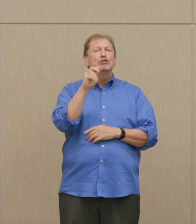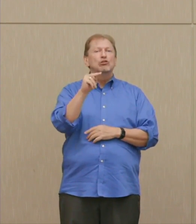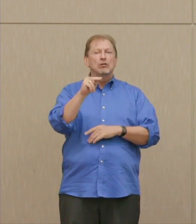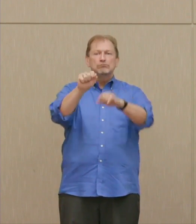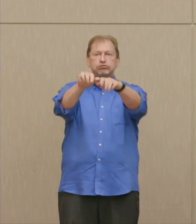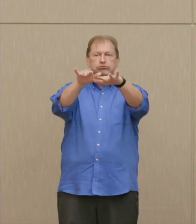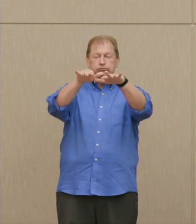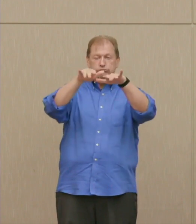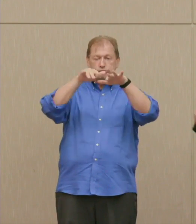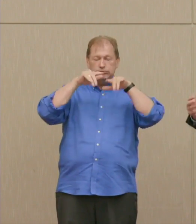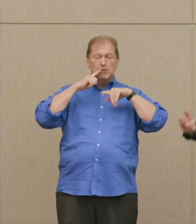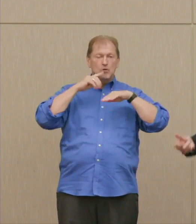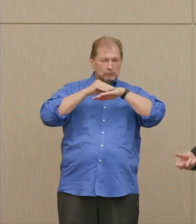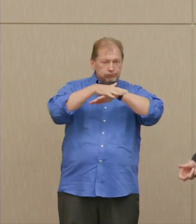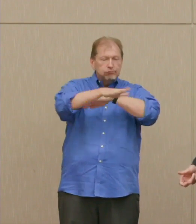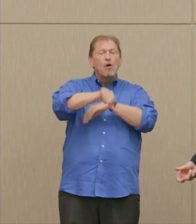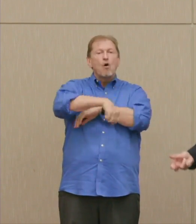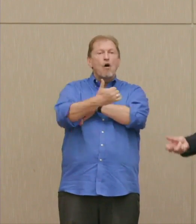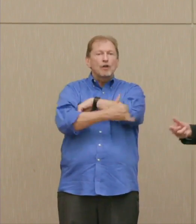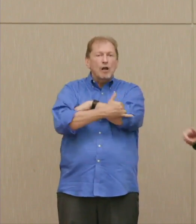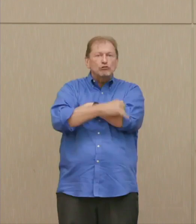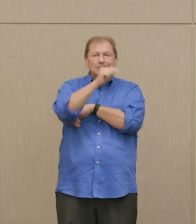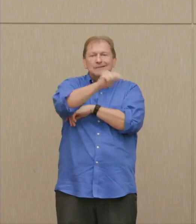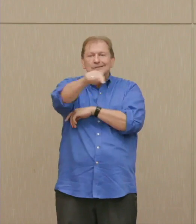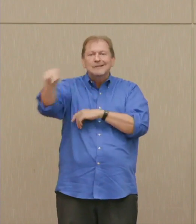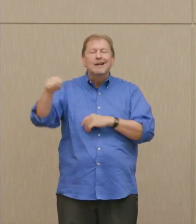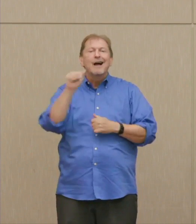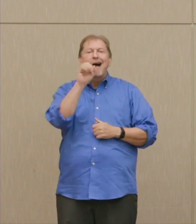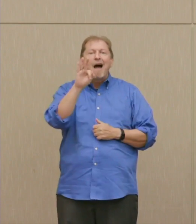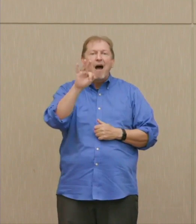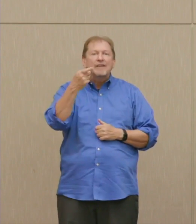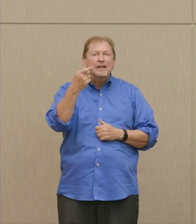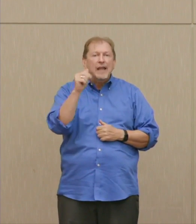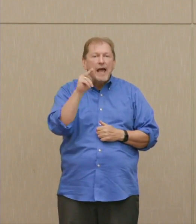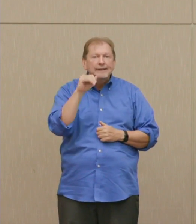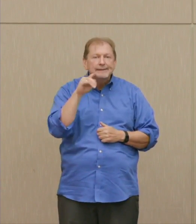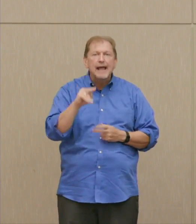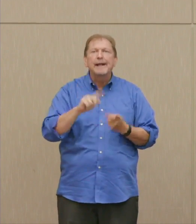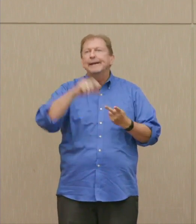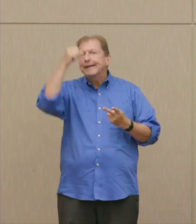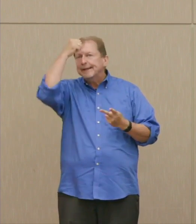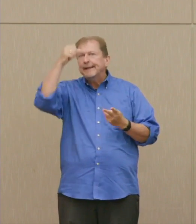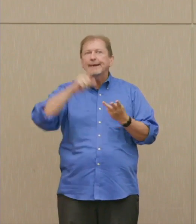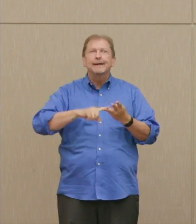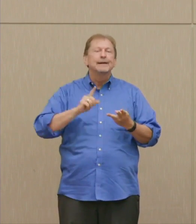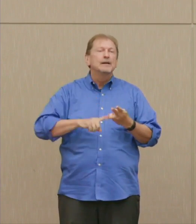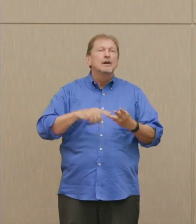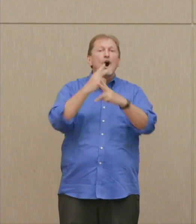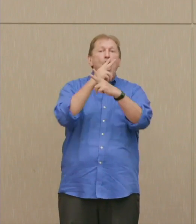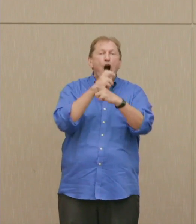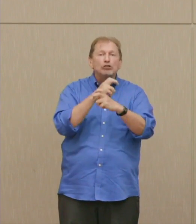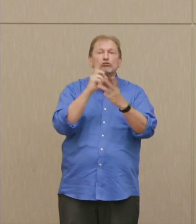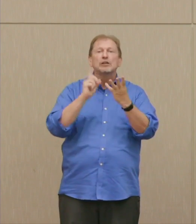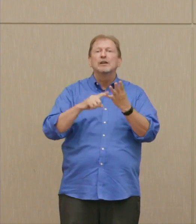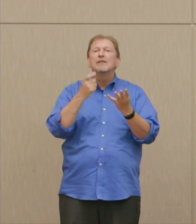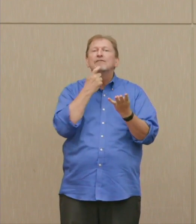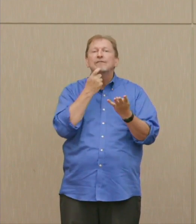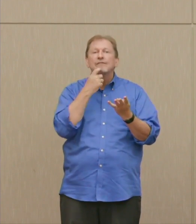100 million in Afghanistan, India, Austria, Finland, neutral countries in many cases,